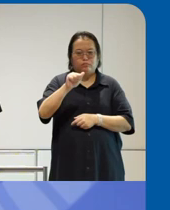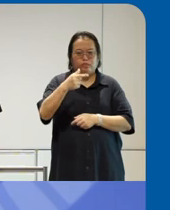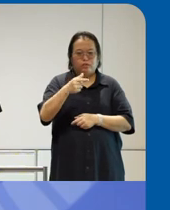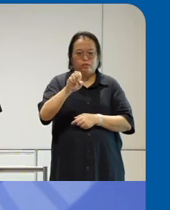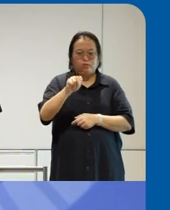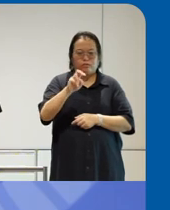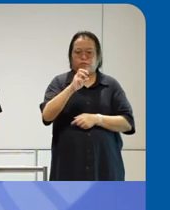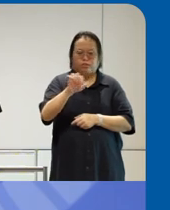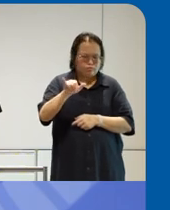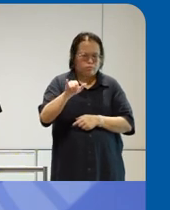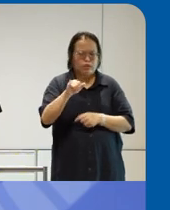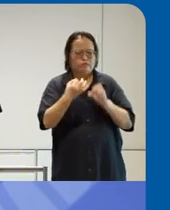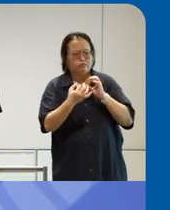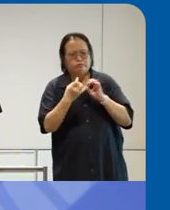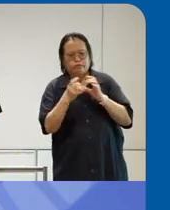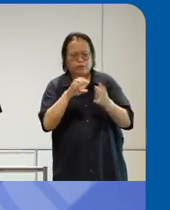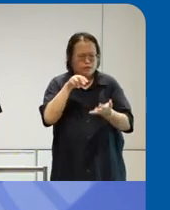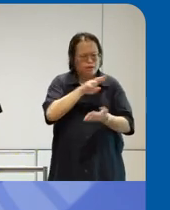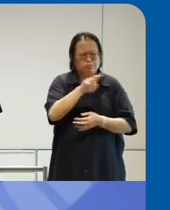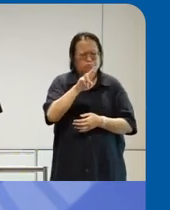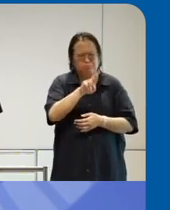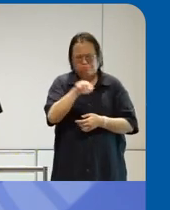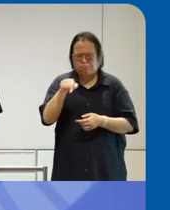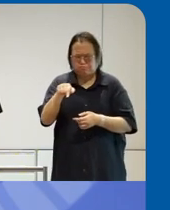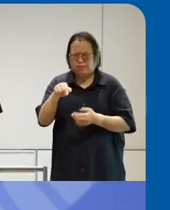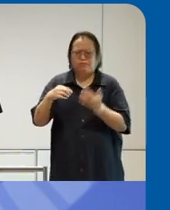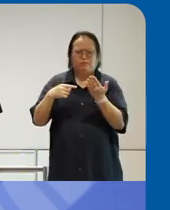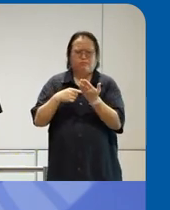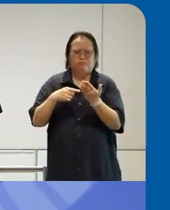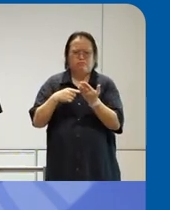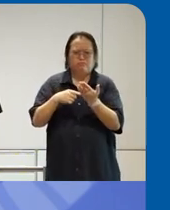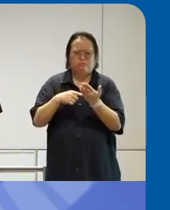that their app is not compatible with assistive technology uh that's not an area that a lot of